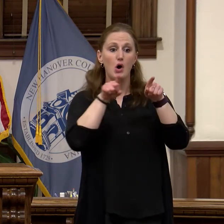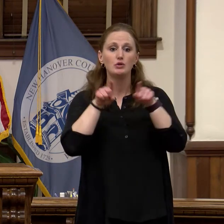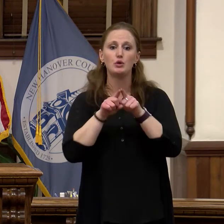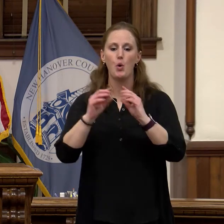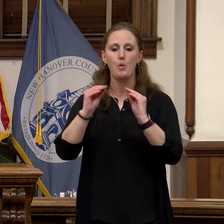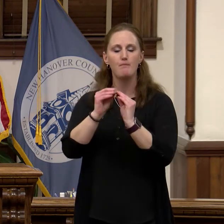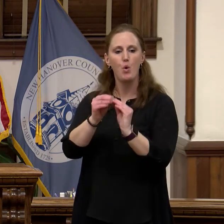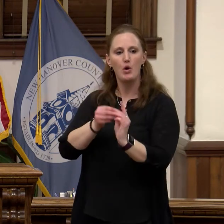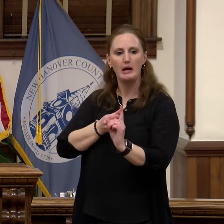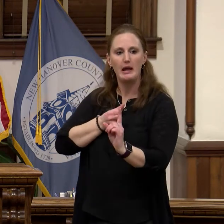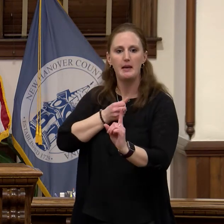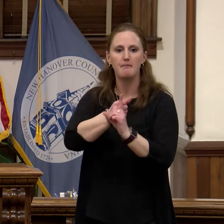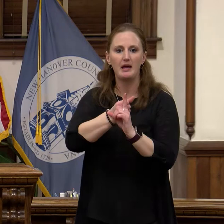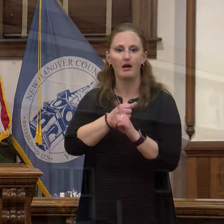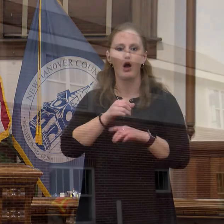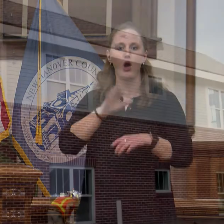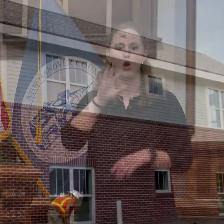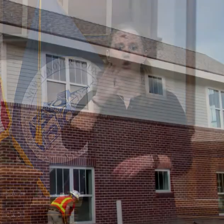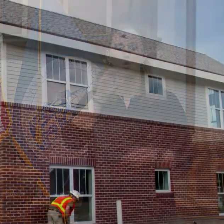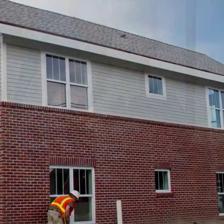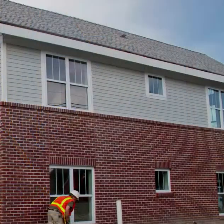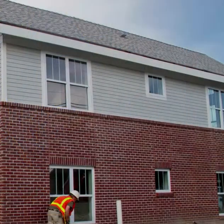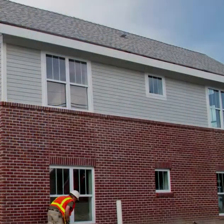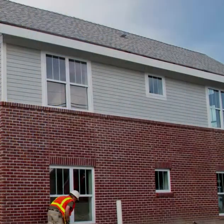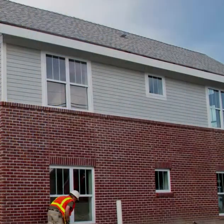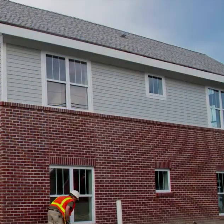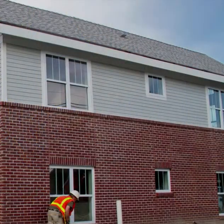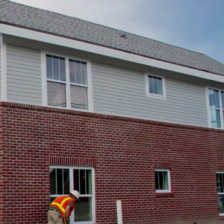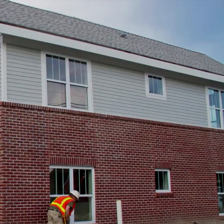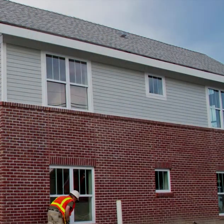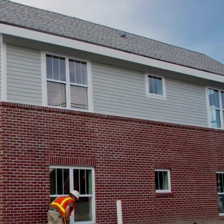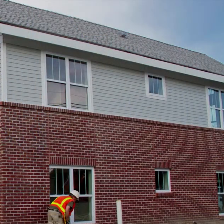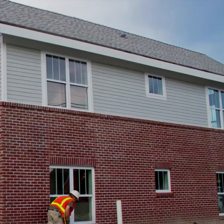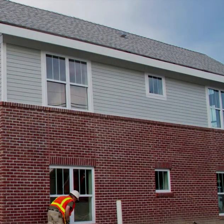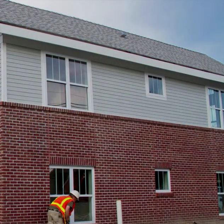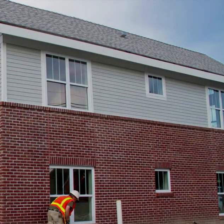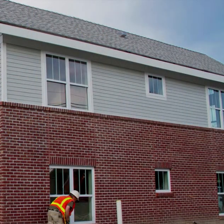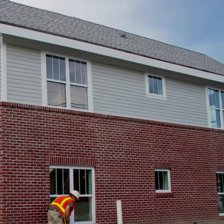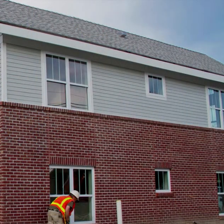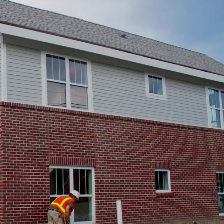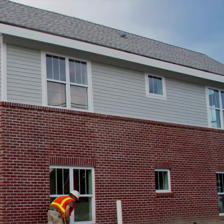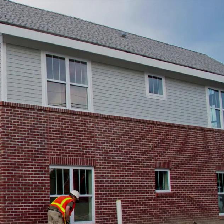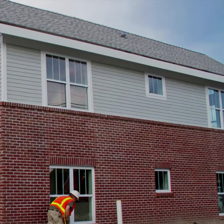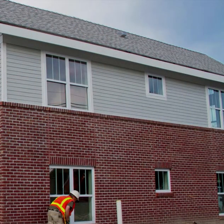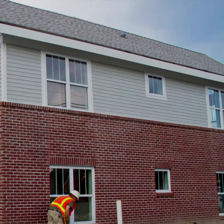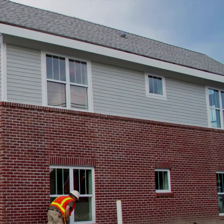workforce housing in the coming year. In 2019 the county worked with the city to